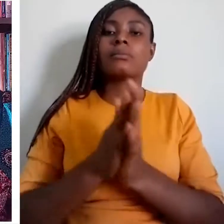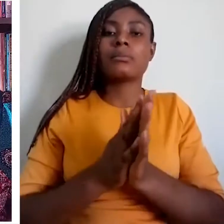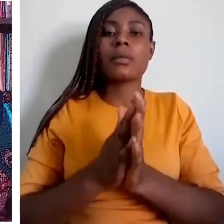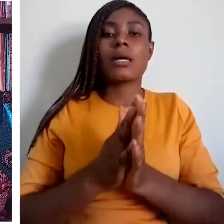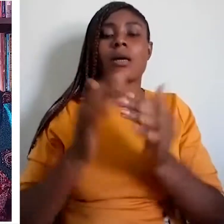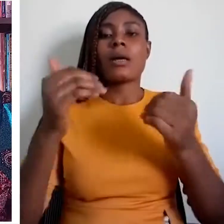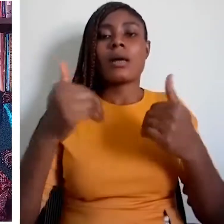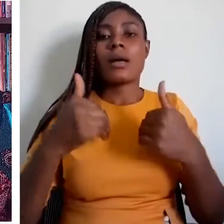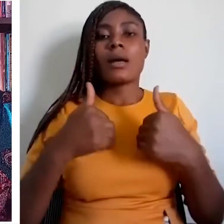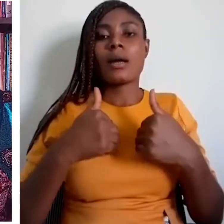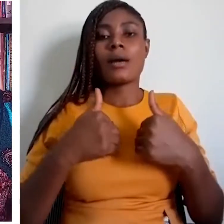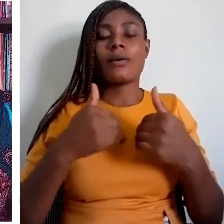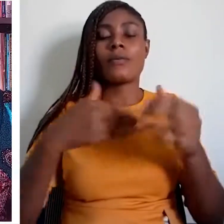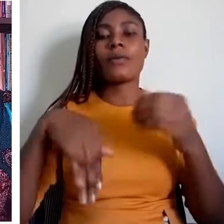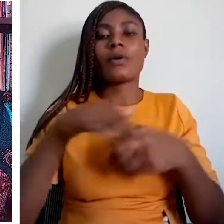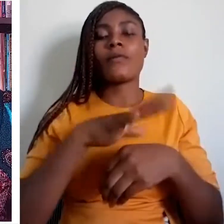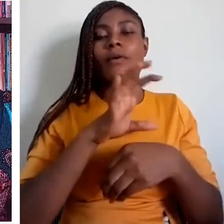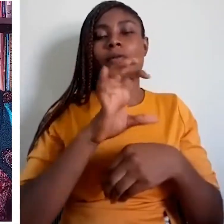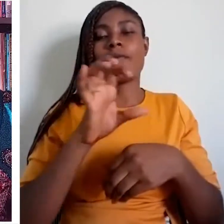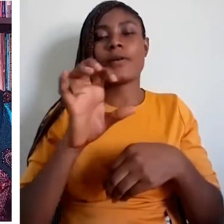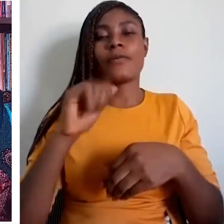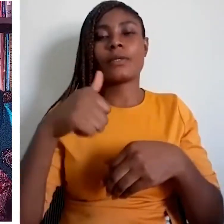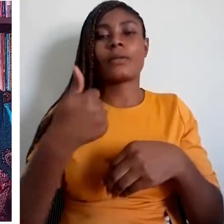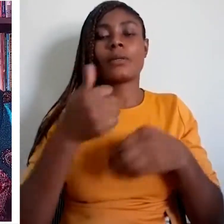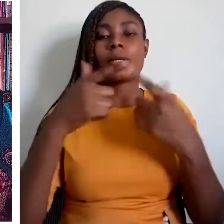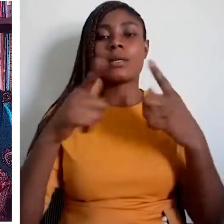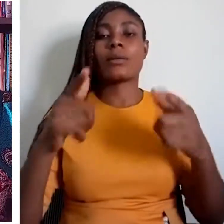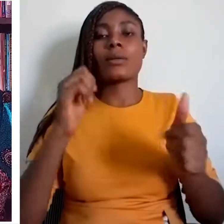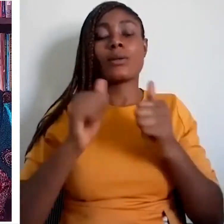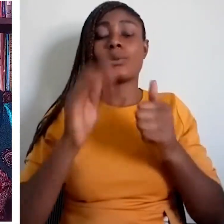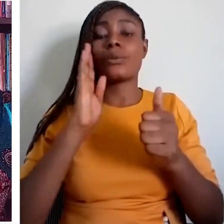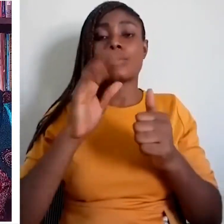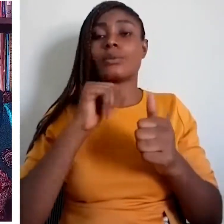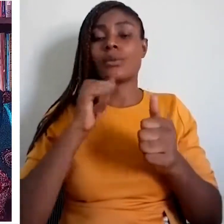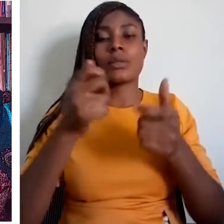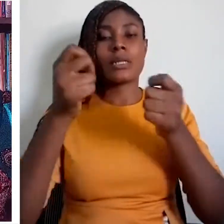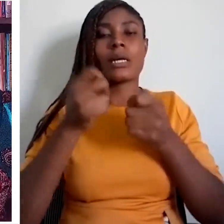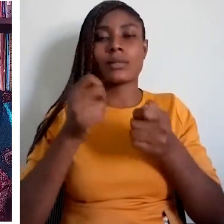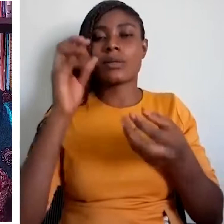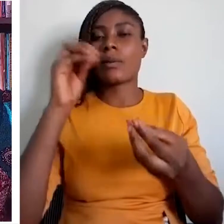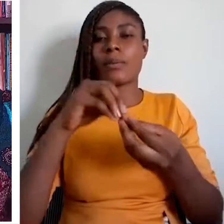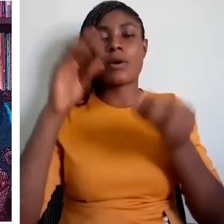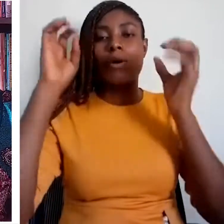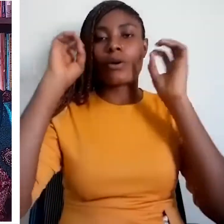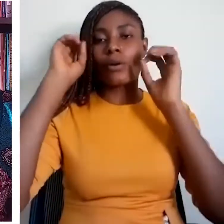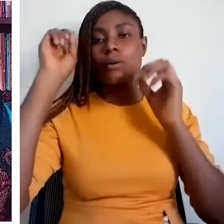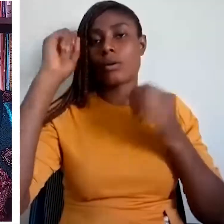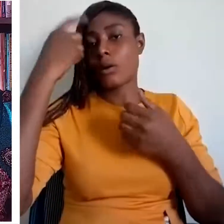group, color, sex, language, religion, political or any other opinion, national and social